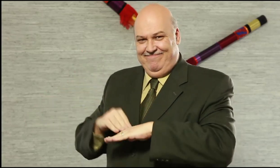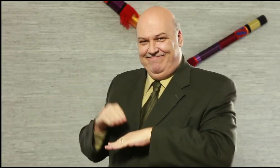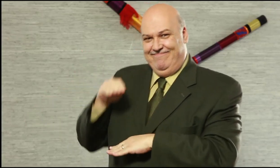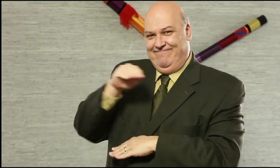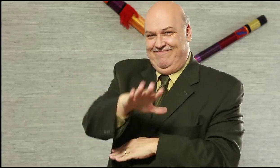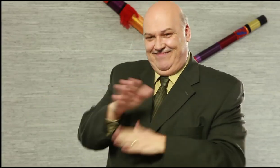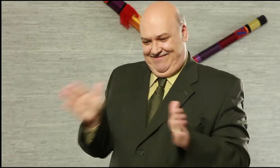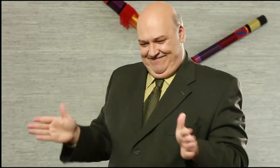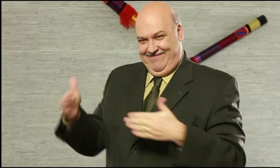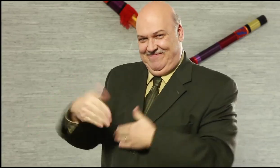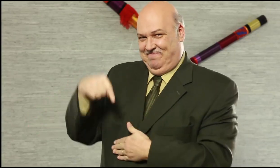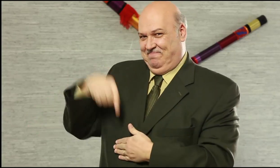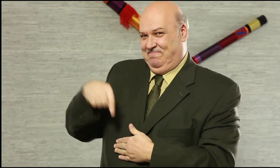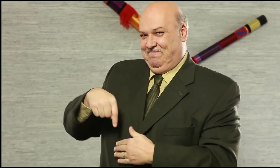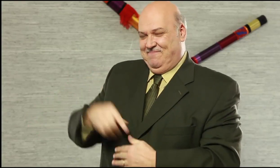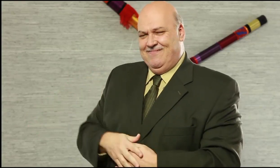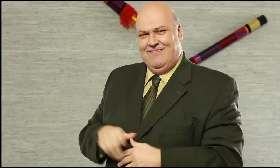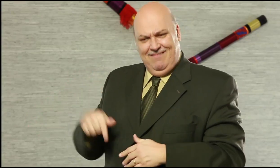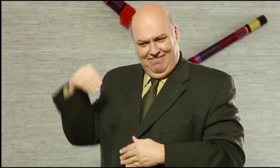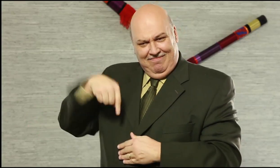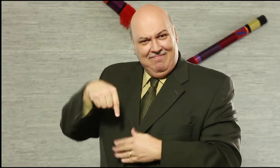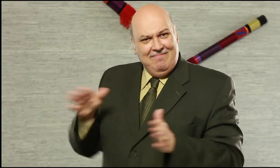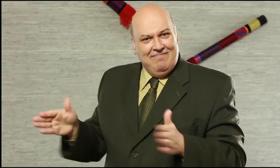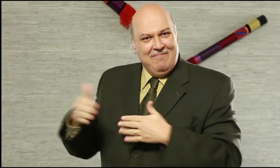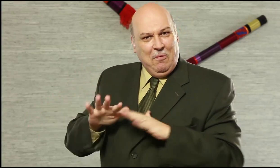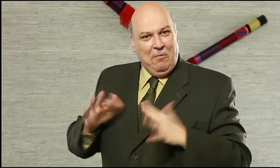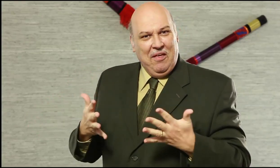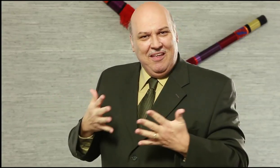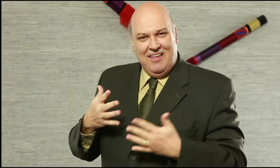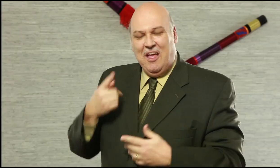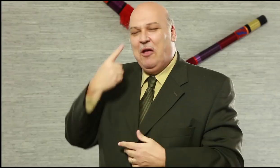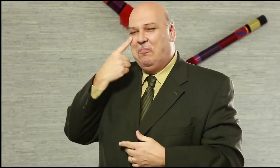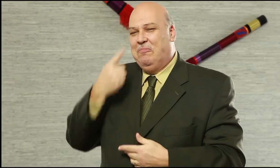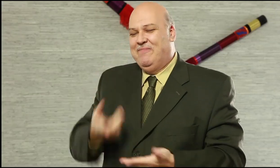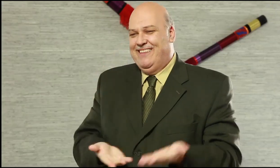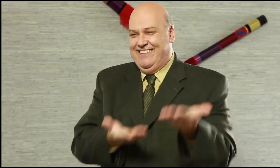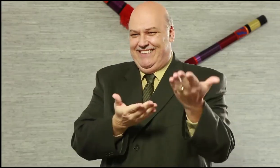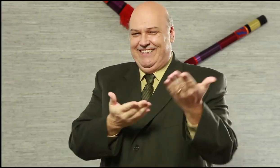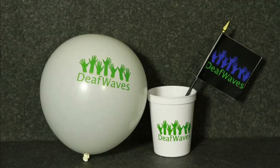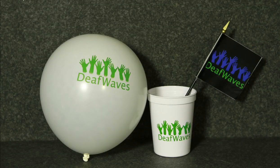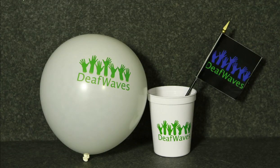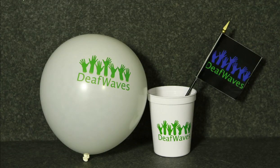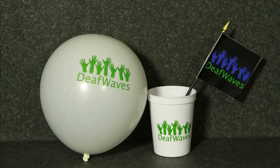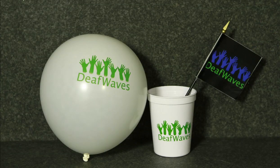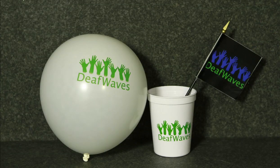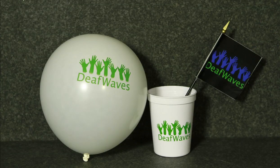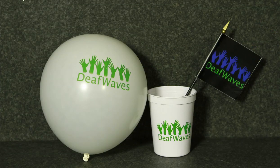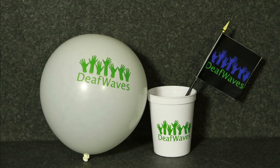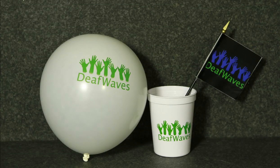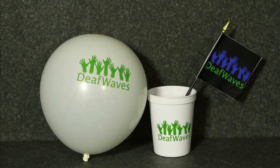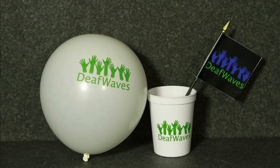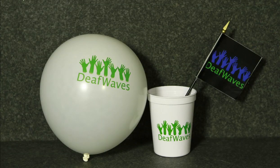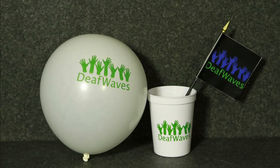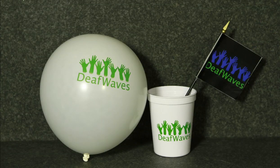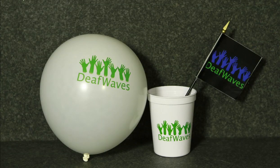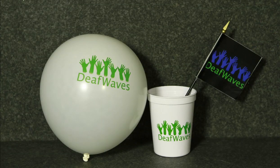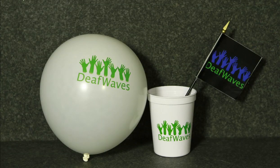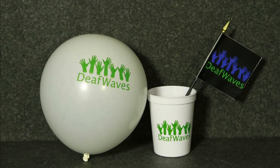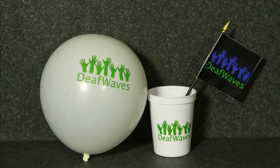and mailing address, and H3 can send you a special DeafWaves party package with party favors that includes DeafWaves balloons, coasters and mini-flags!